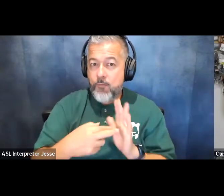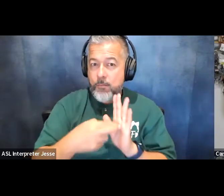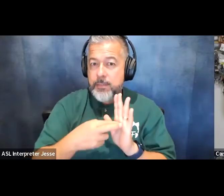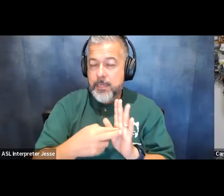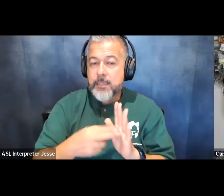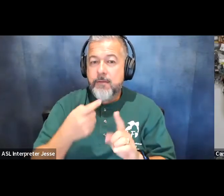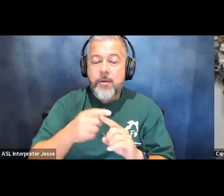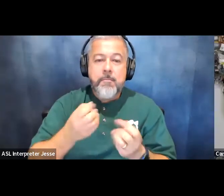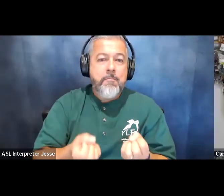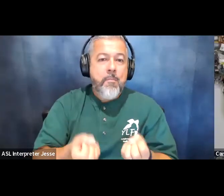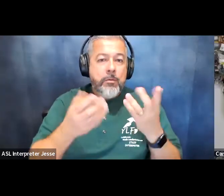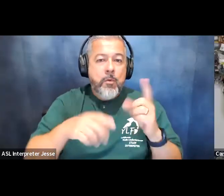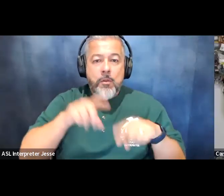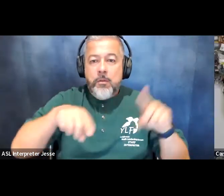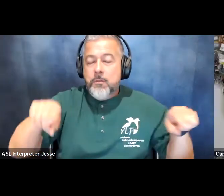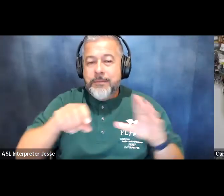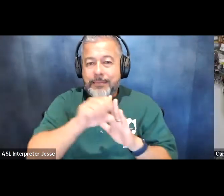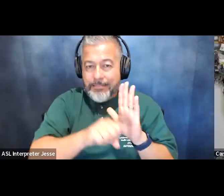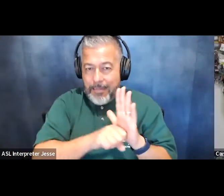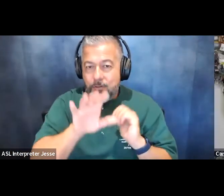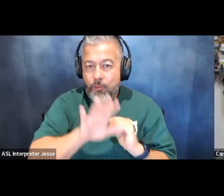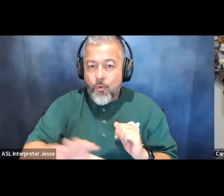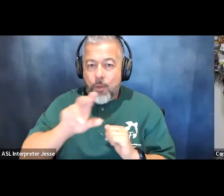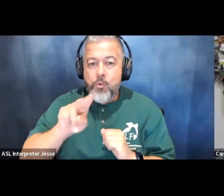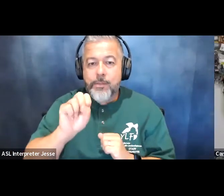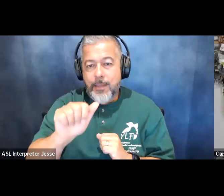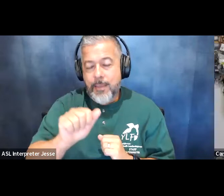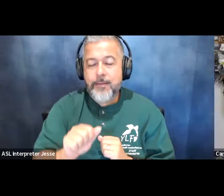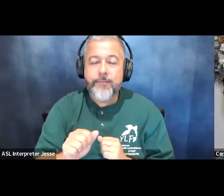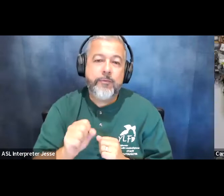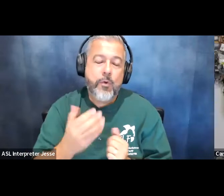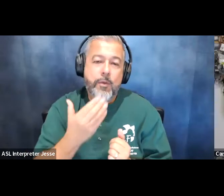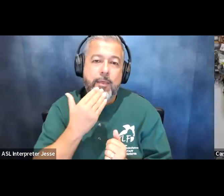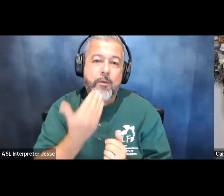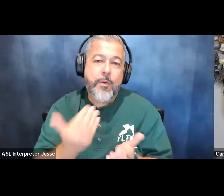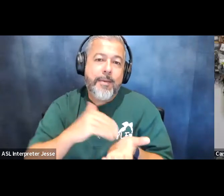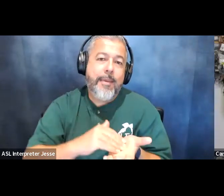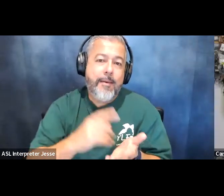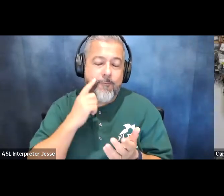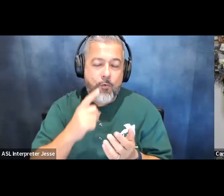multiple multiple states throughout the us so again thank you guys for doing that and thanks